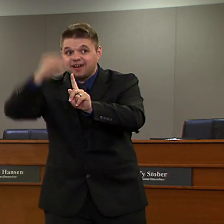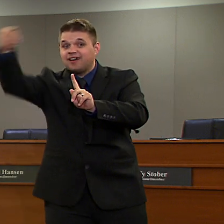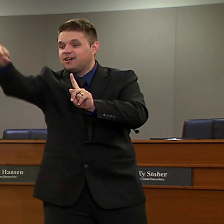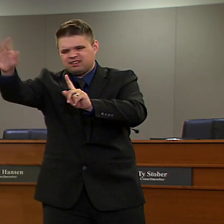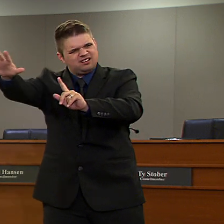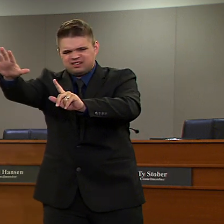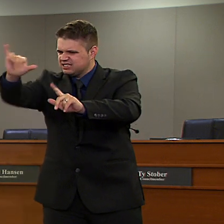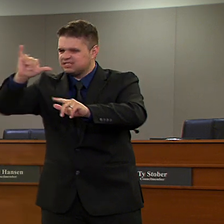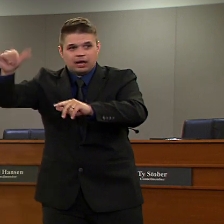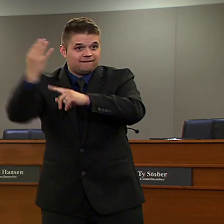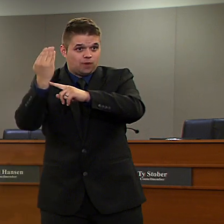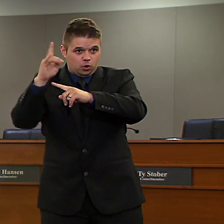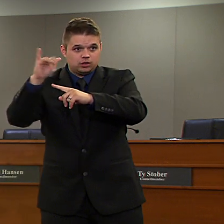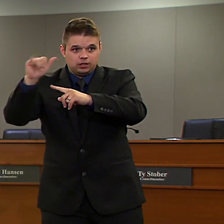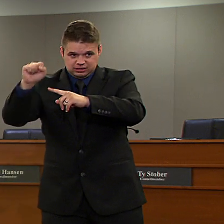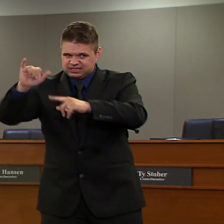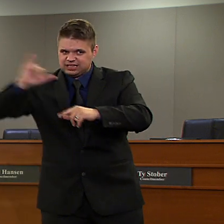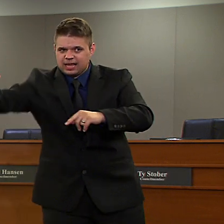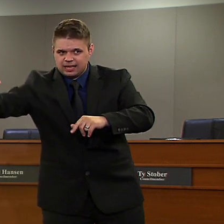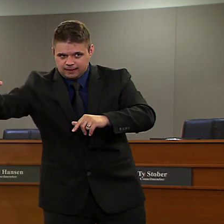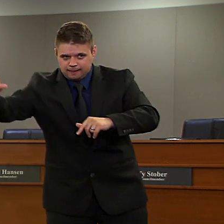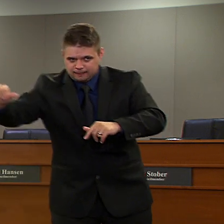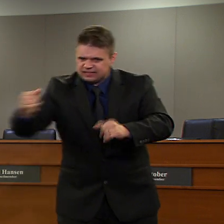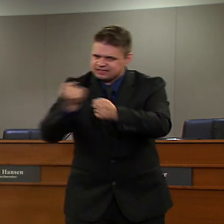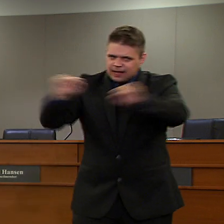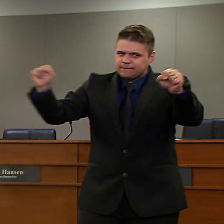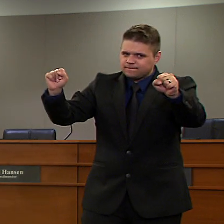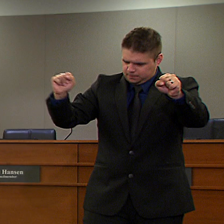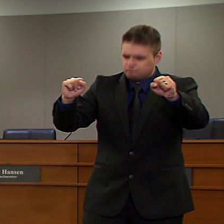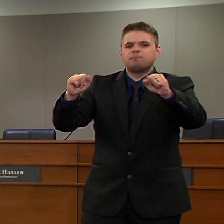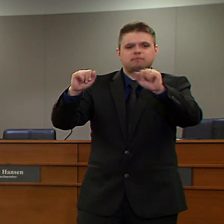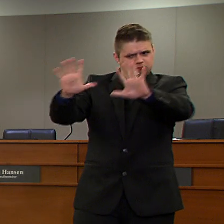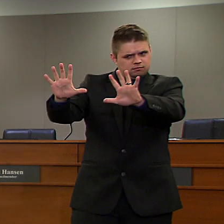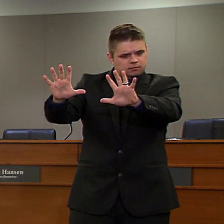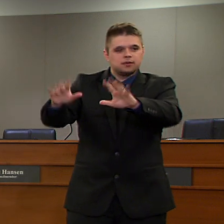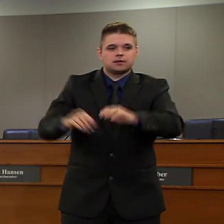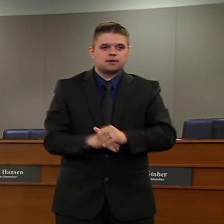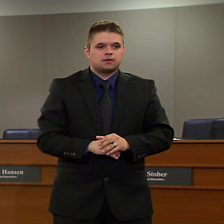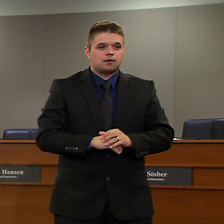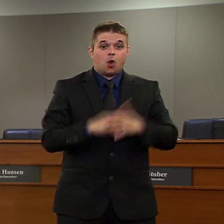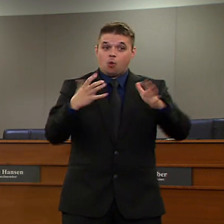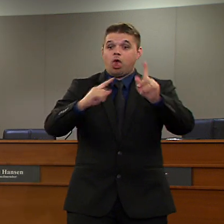have a safe place to do it. I know that this is extremely difficult.